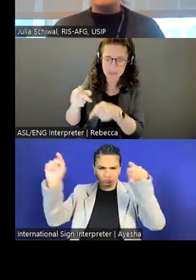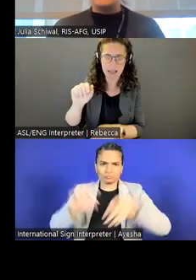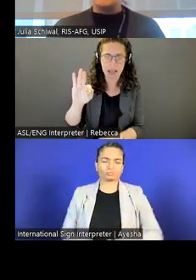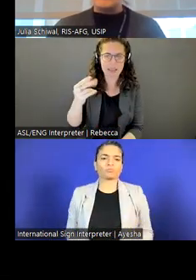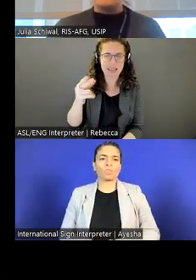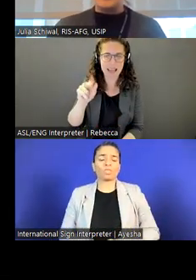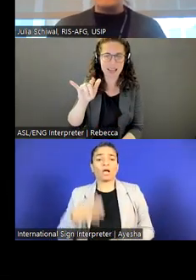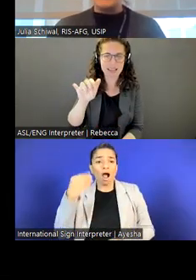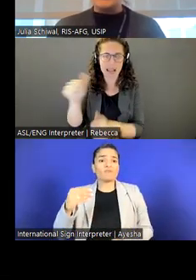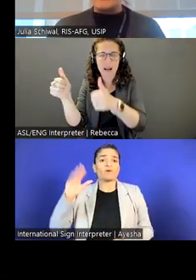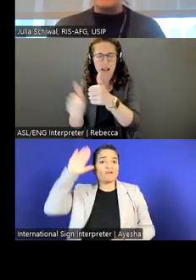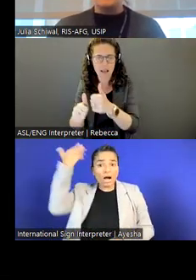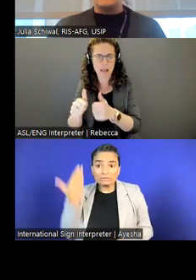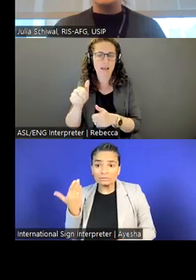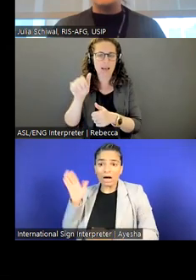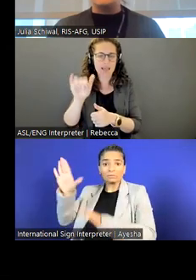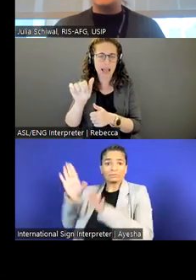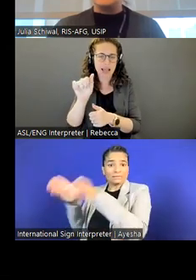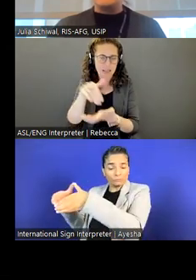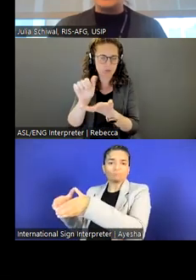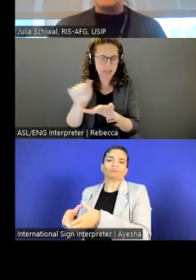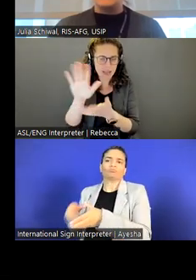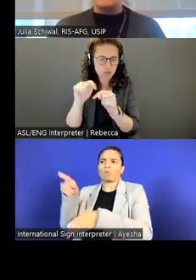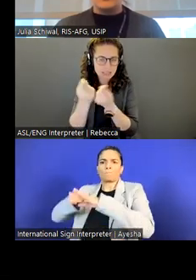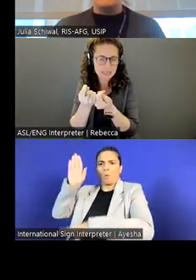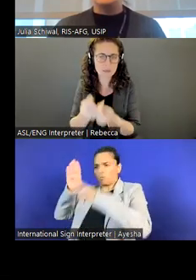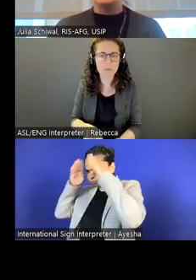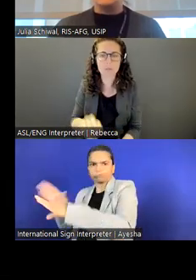In MENA we have a broad MENA effort and Libya and Tunisia offices.